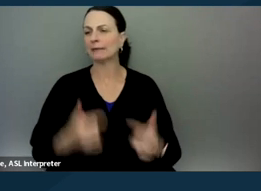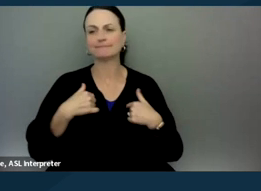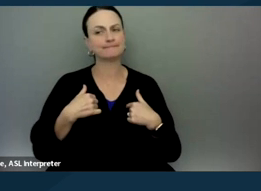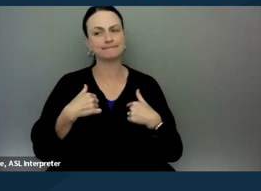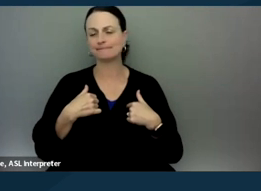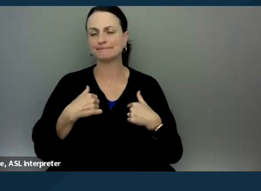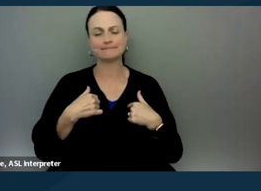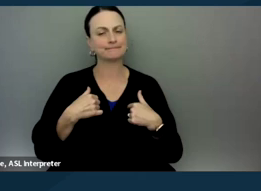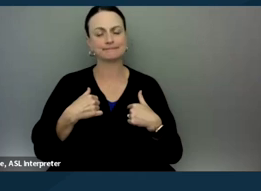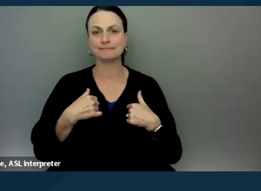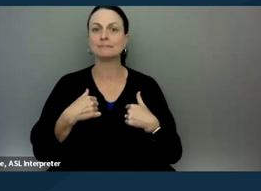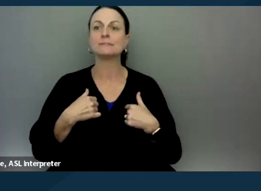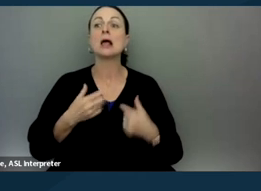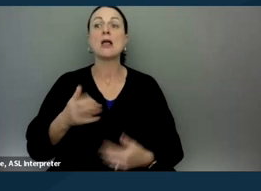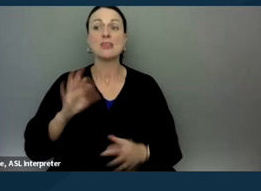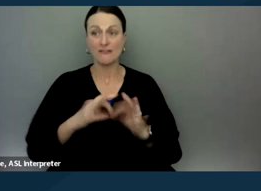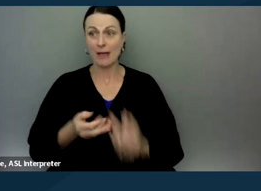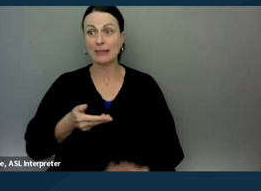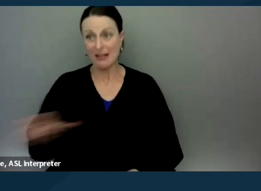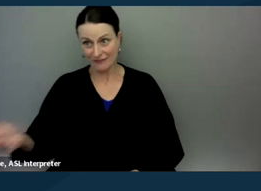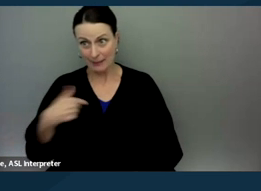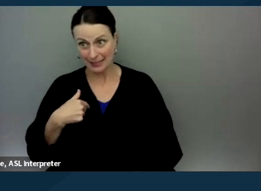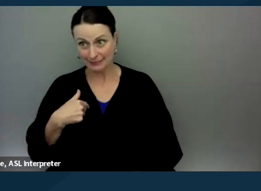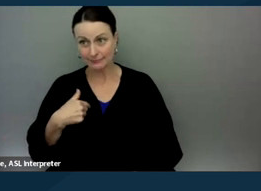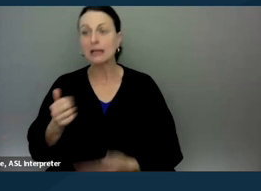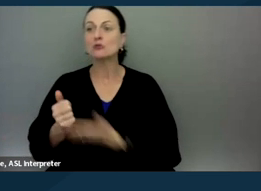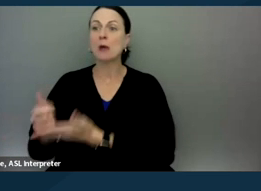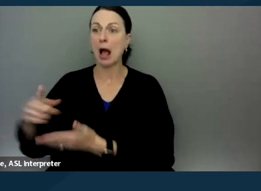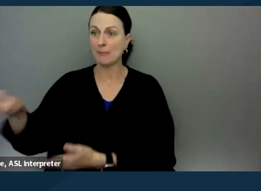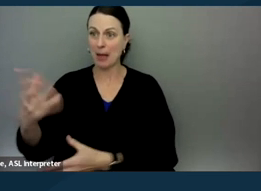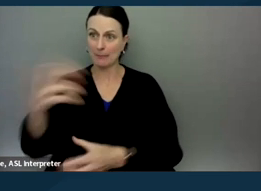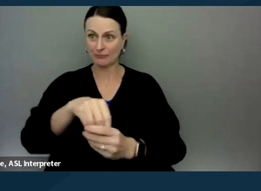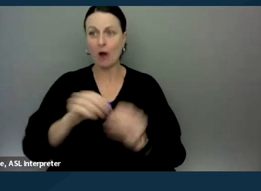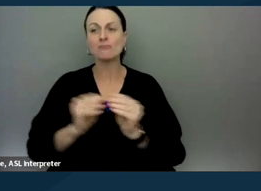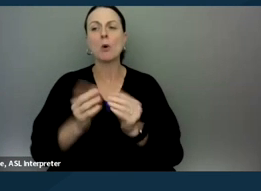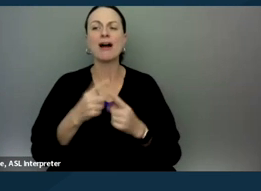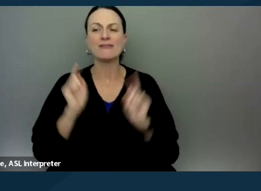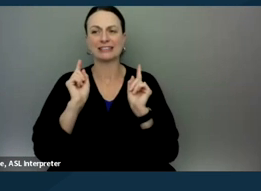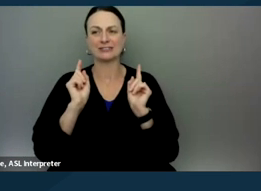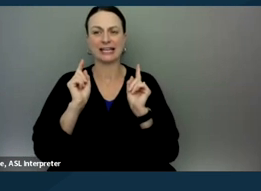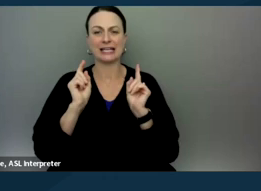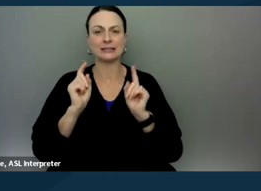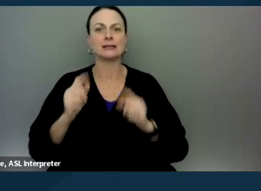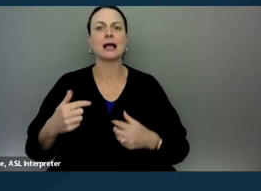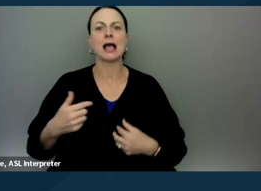I am here at the invitation of the family to help them participate more effectively." Once you start saying, as a non-attorney, I am on behalf of the family,